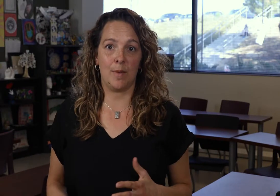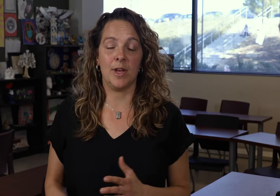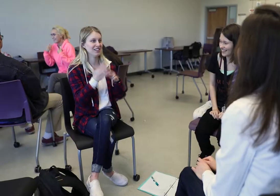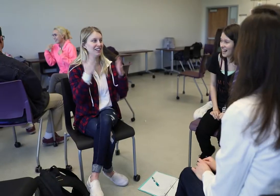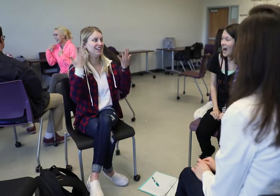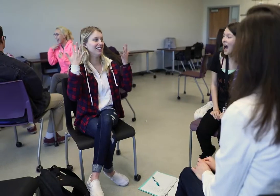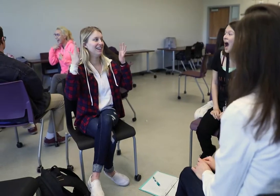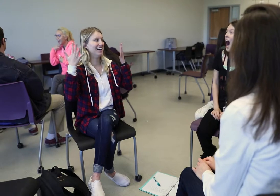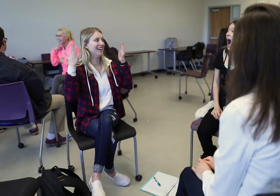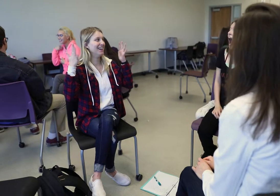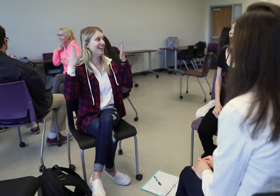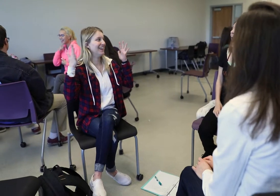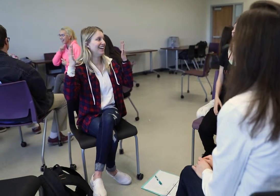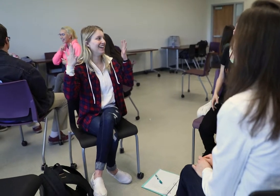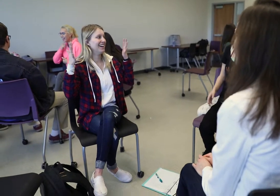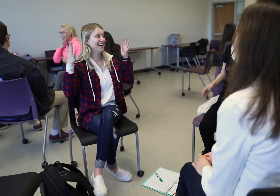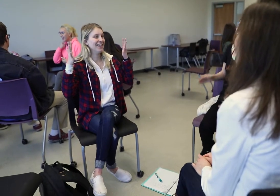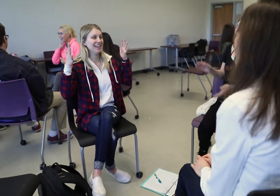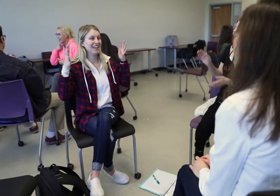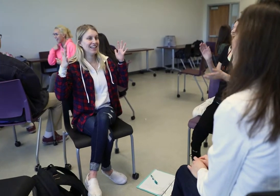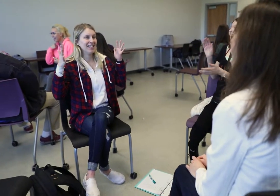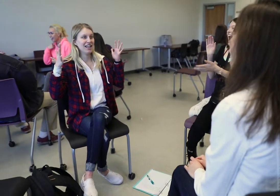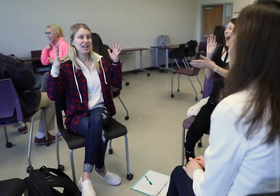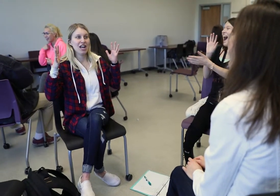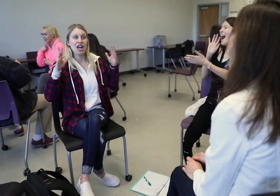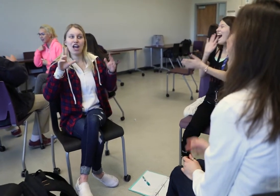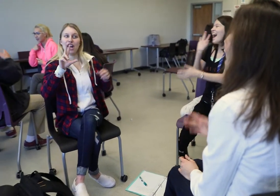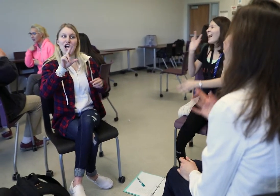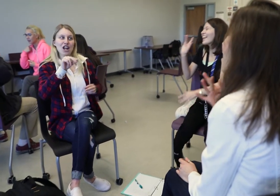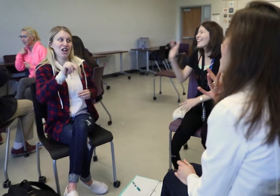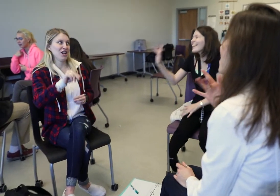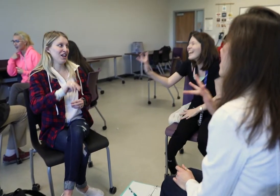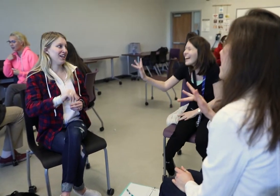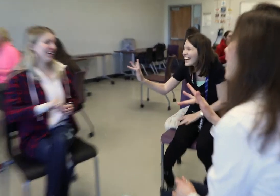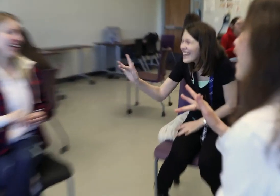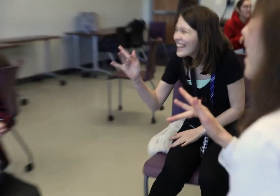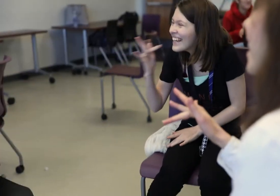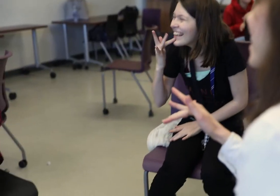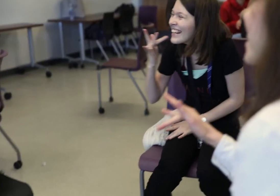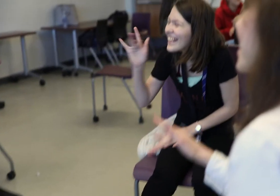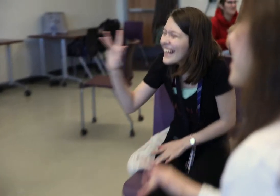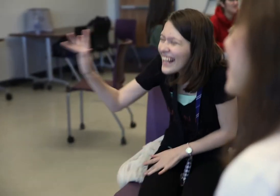the following day. It captivates you and you really want to put your whole heart